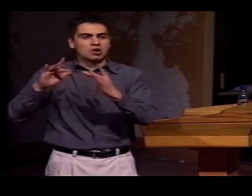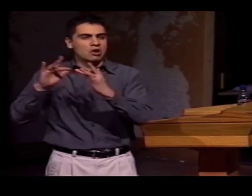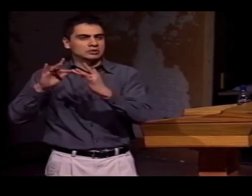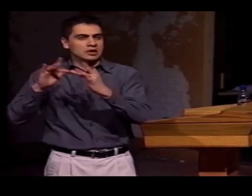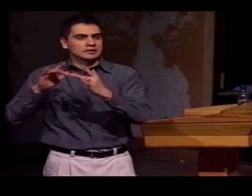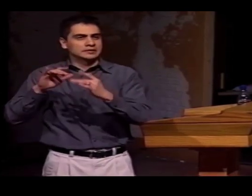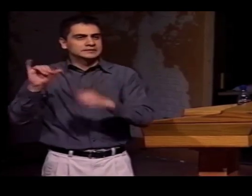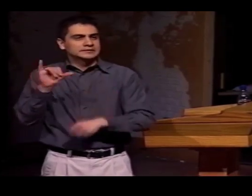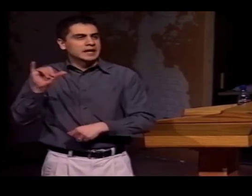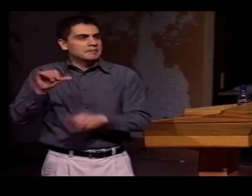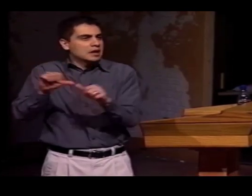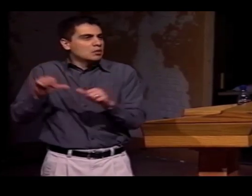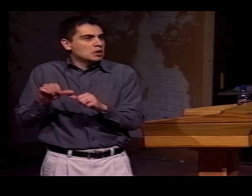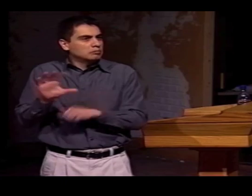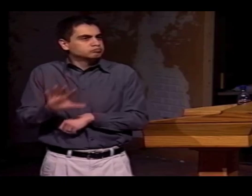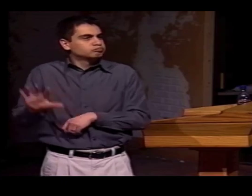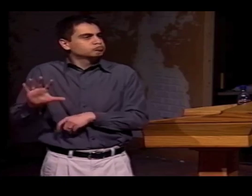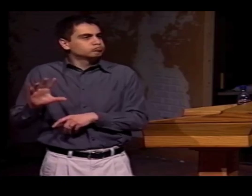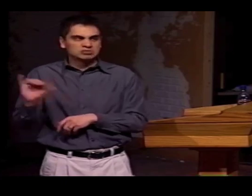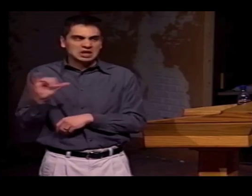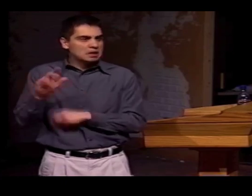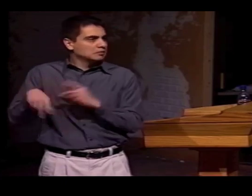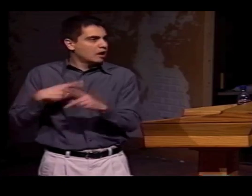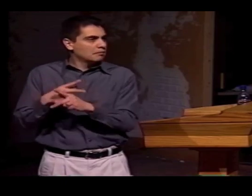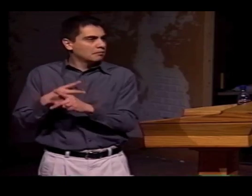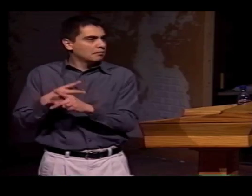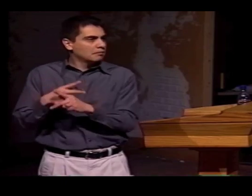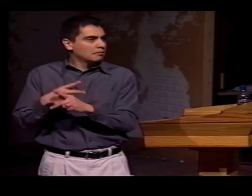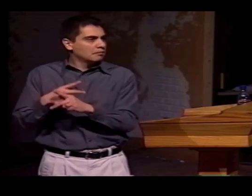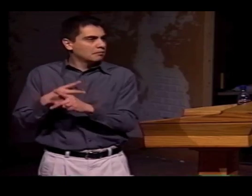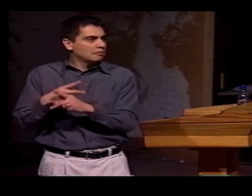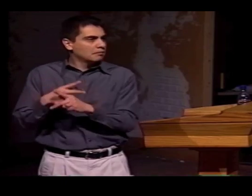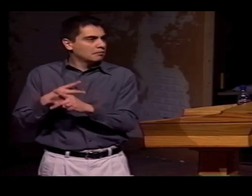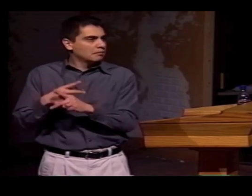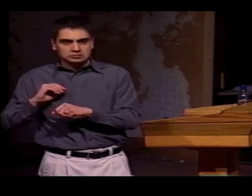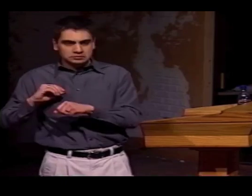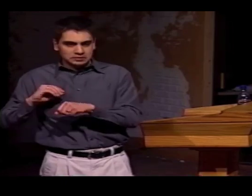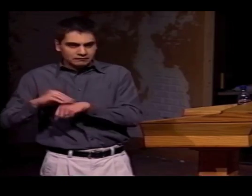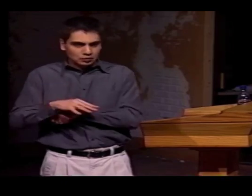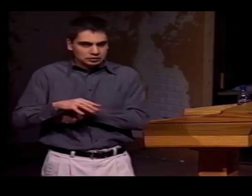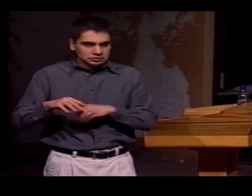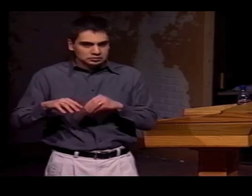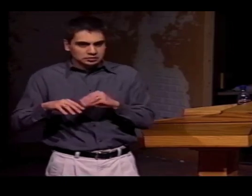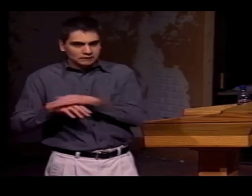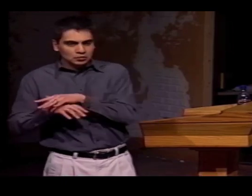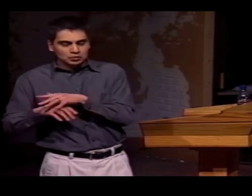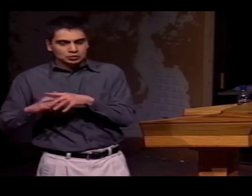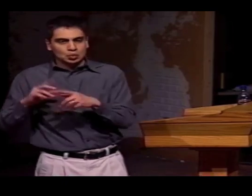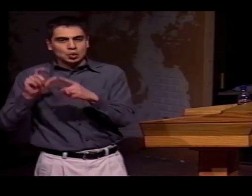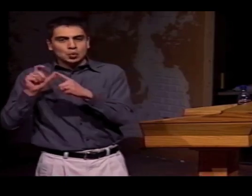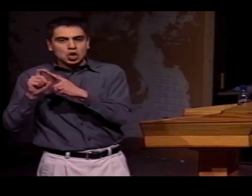AND SPOKEN SPANISH, THE CONTACT AREA THAT THEY WERE SETTING WOULD BE THE SAME. YOU WOULD TALK ABOUT THE SOUNDS, THE INFLUENCES